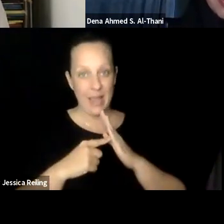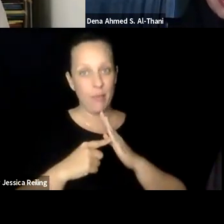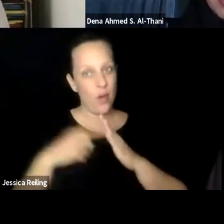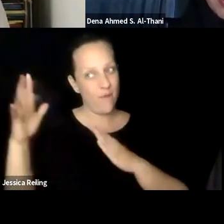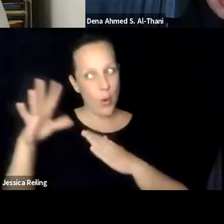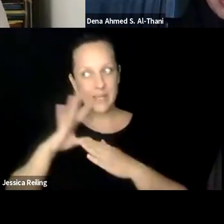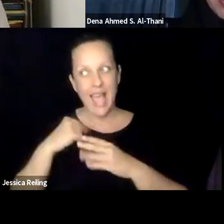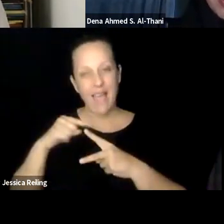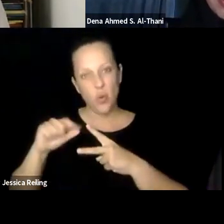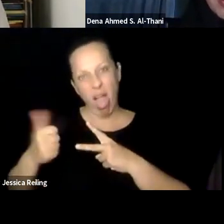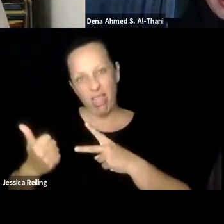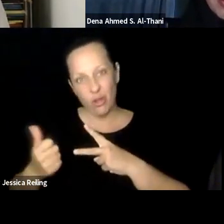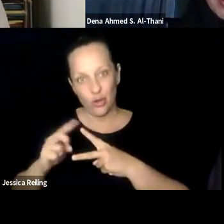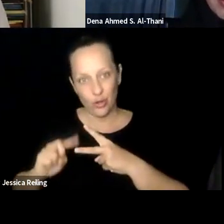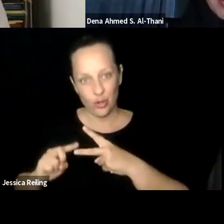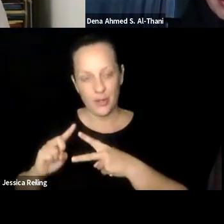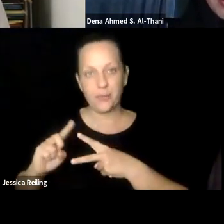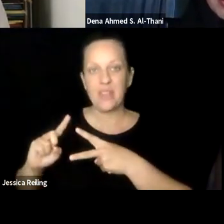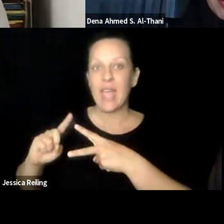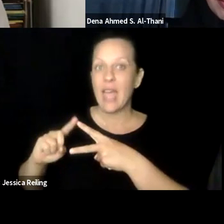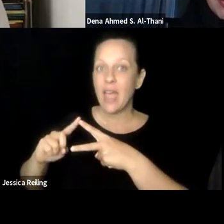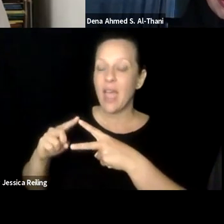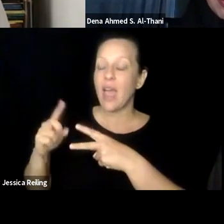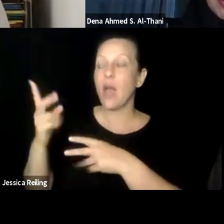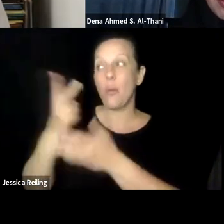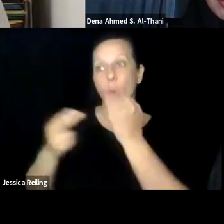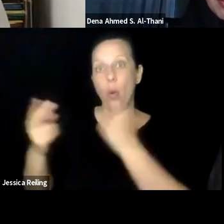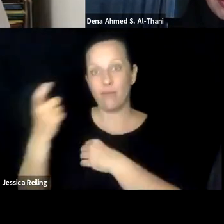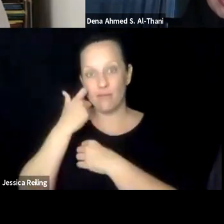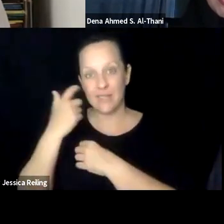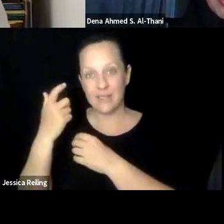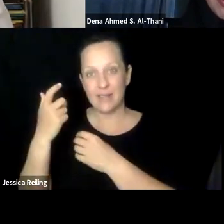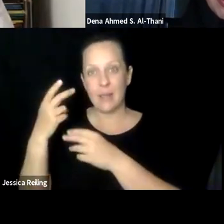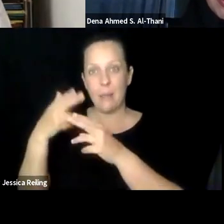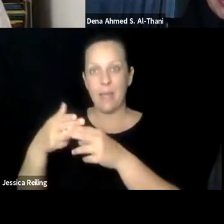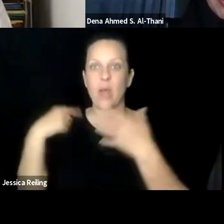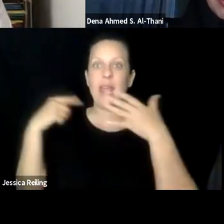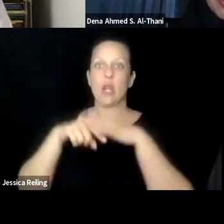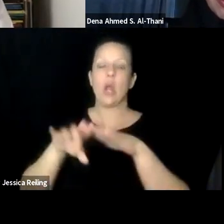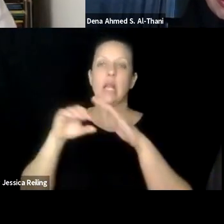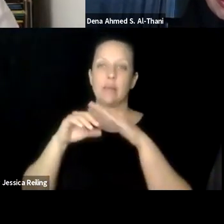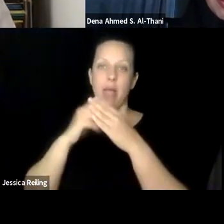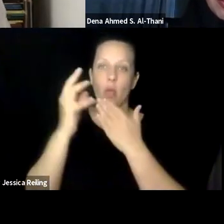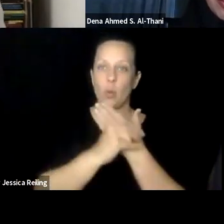Absolutely. Absolutely. I can actually give two examples in addition to what they've already said.